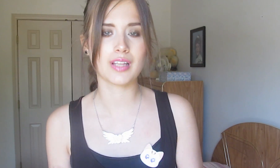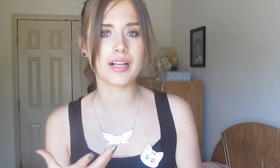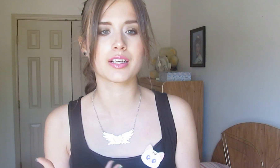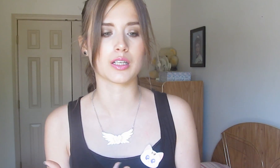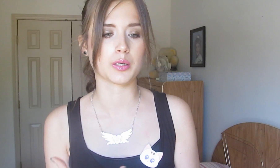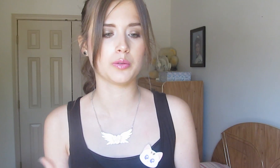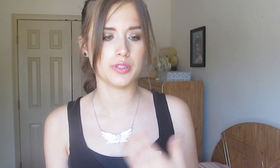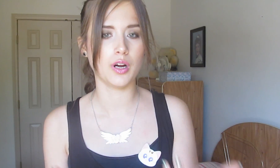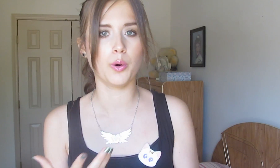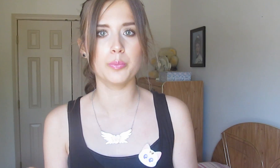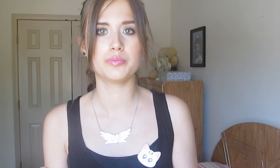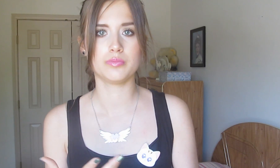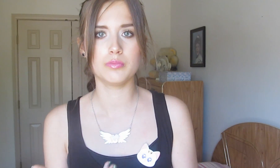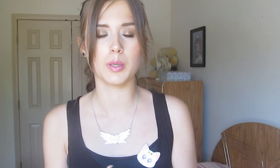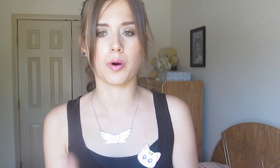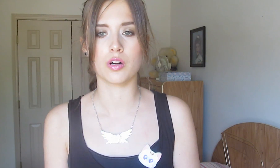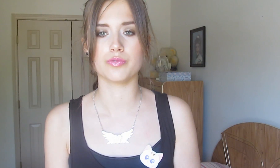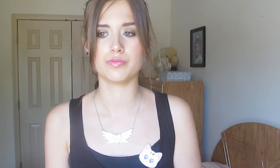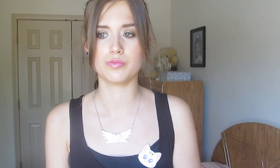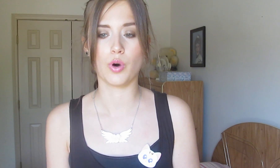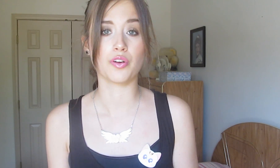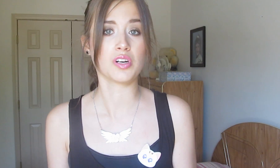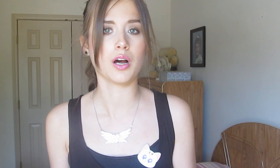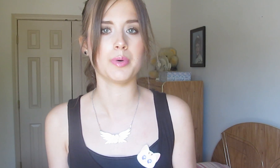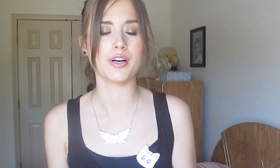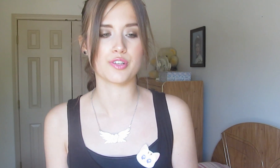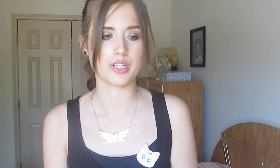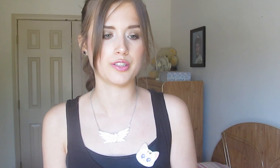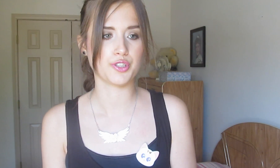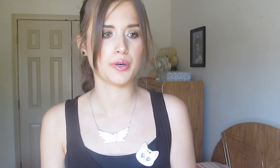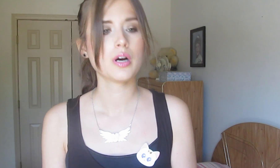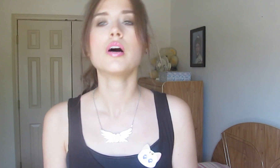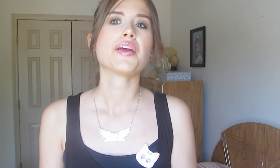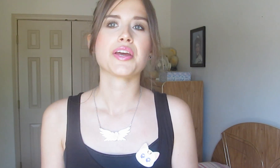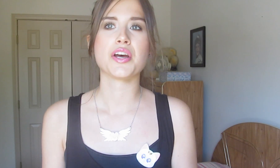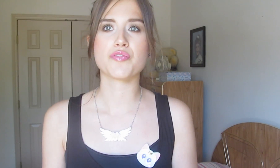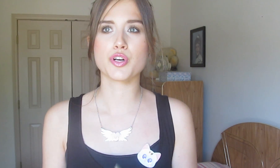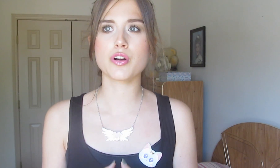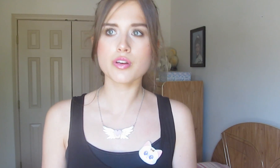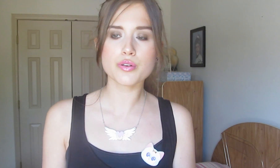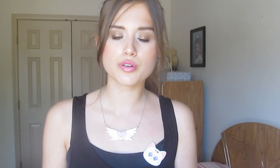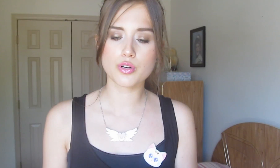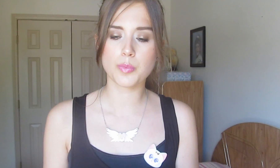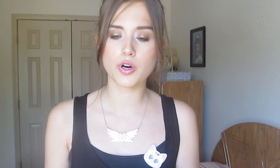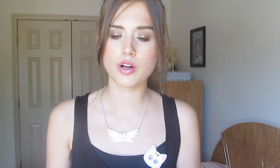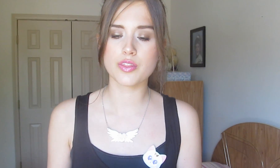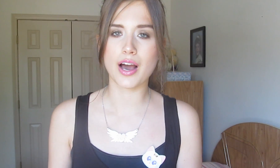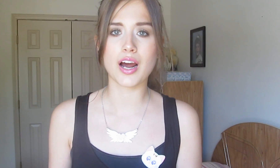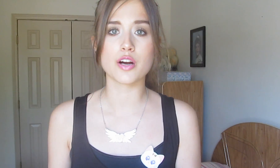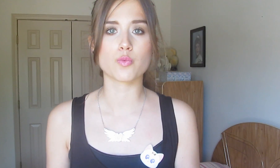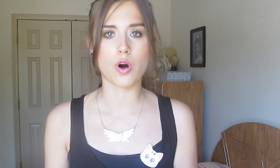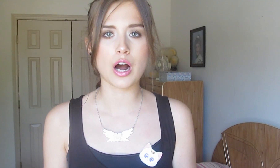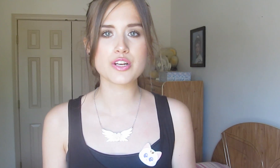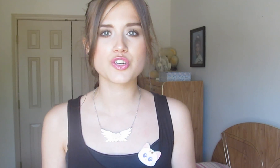you know, a big part of whether or not I’m gonna understand you. If you’re a YouTuber that I watch -